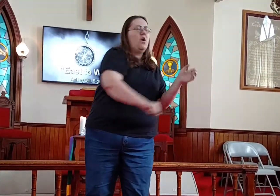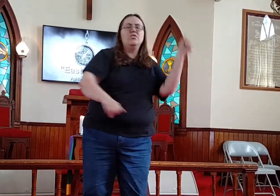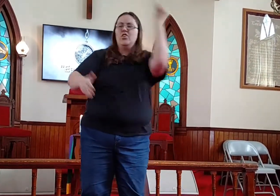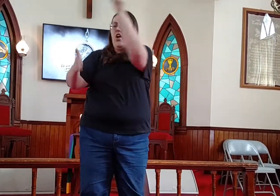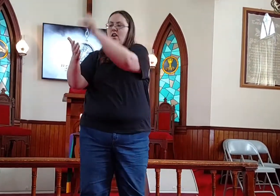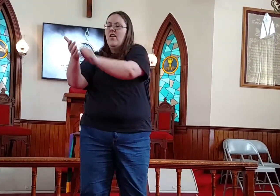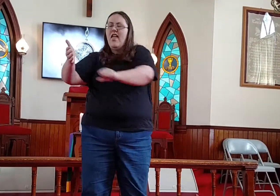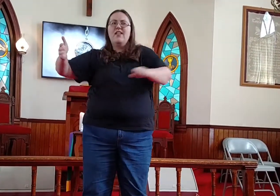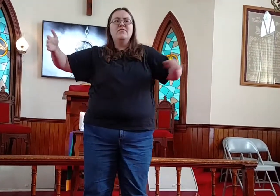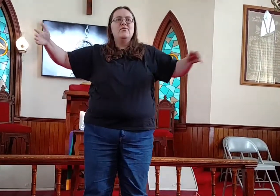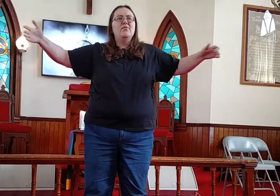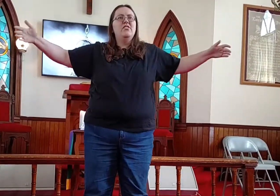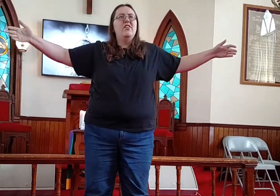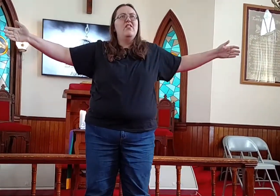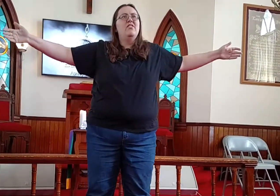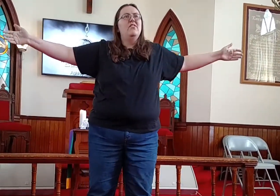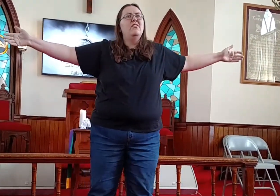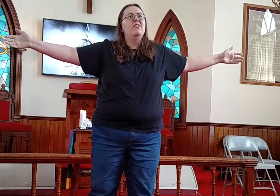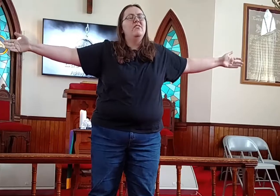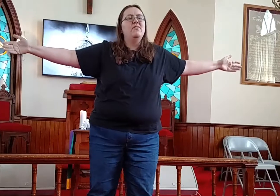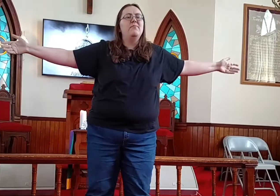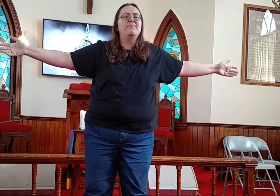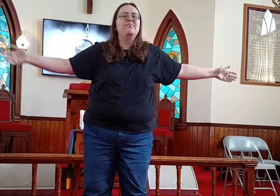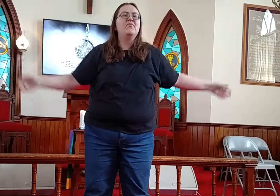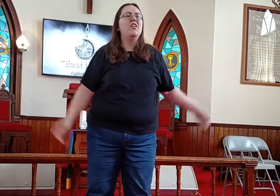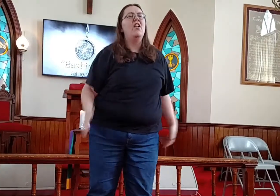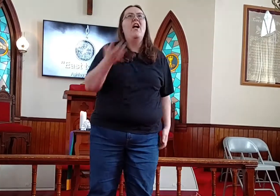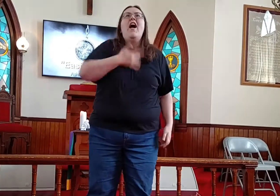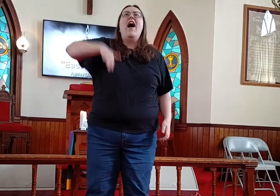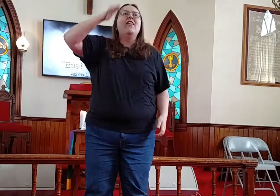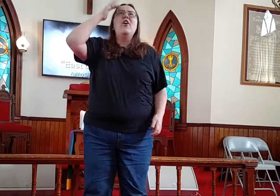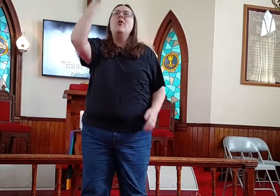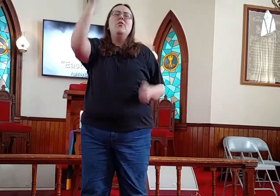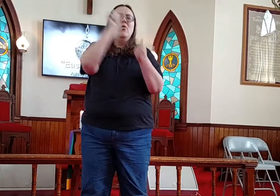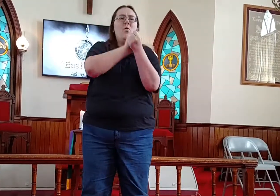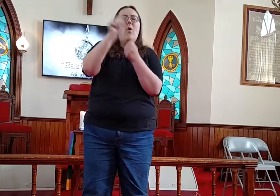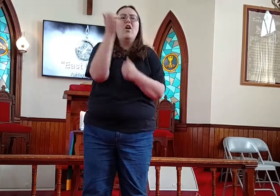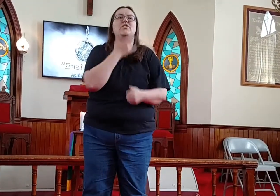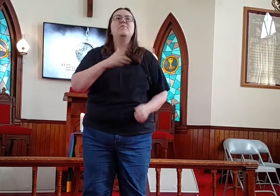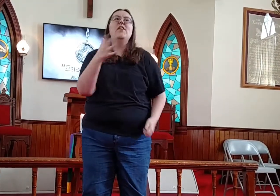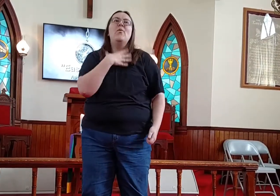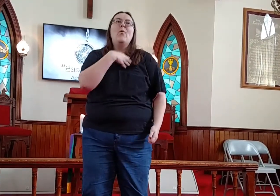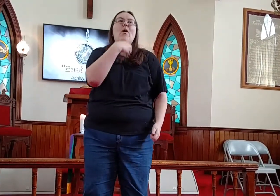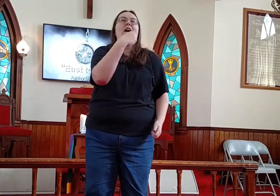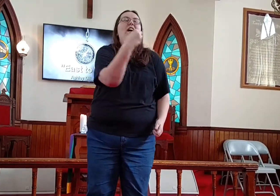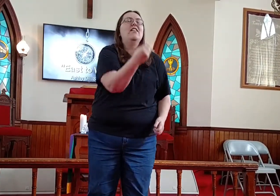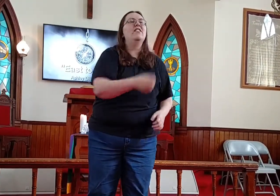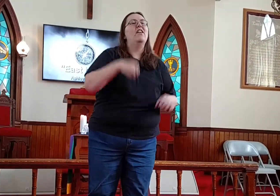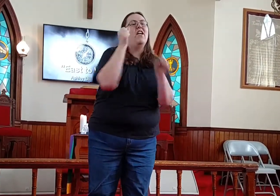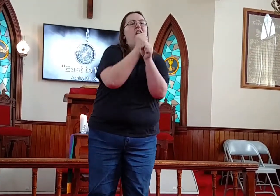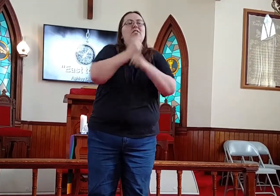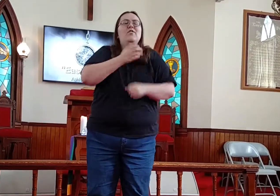From one scarred hand to the other I know you've washed me white